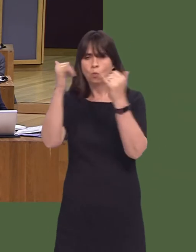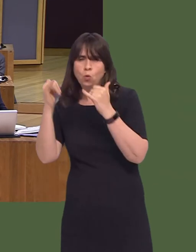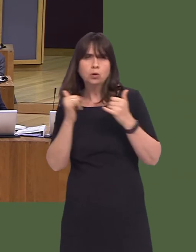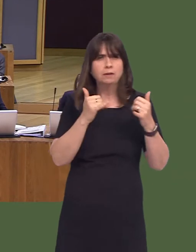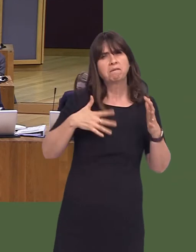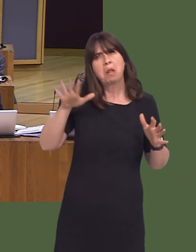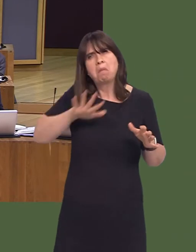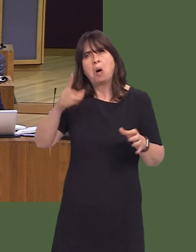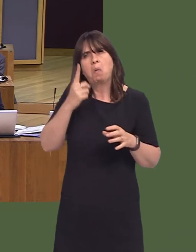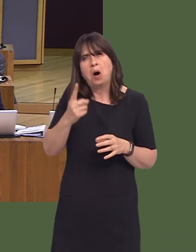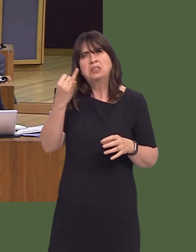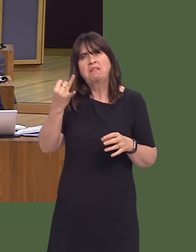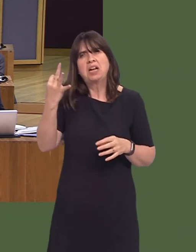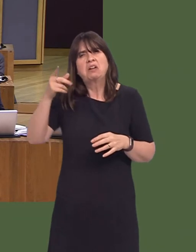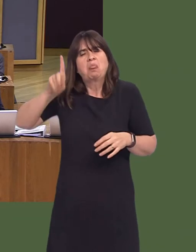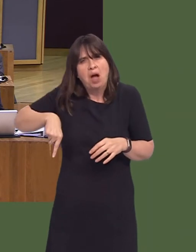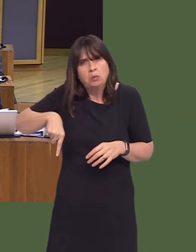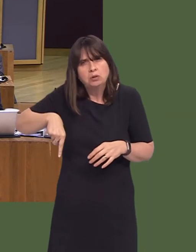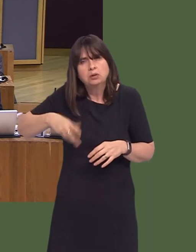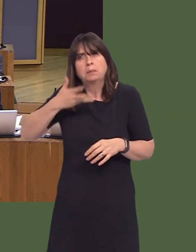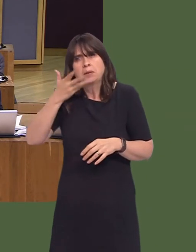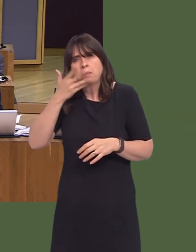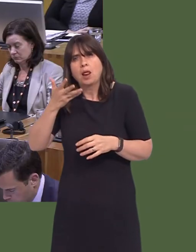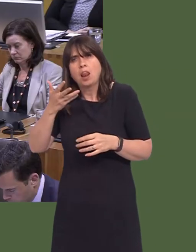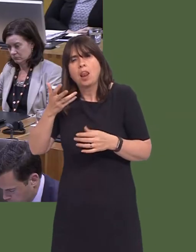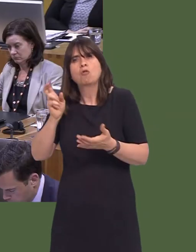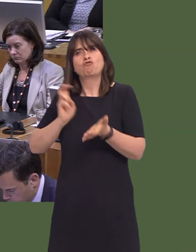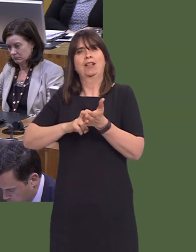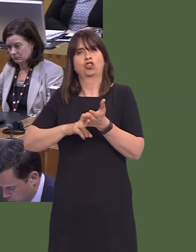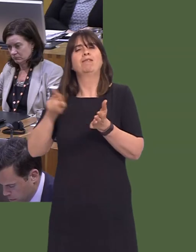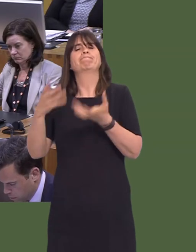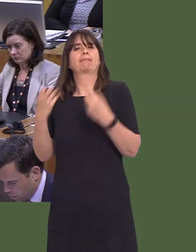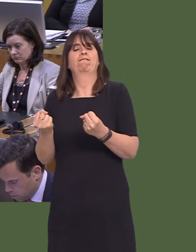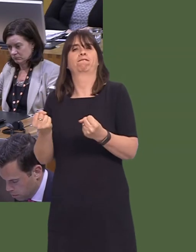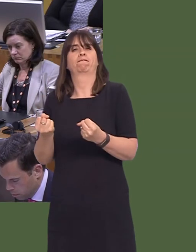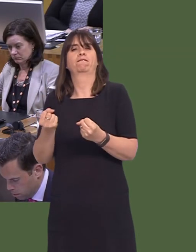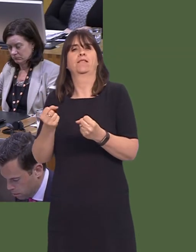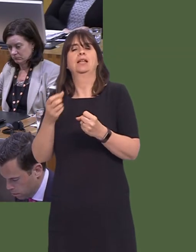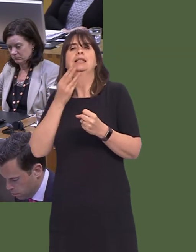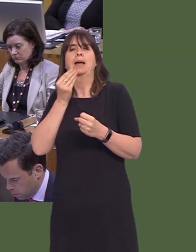approximately 178,000 people registered with type 2 diabetes in Wales in the 2016-17 reporting